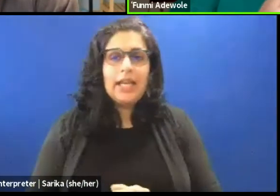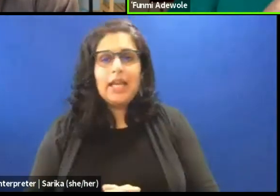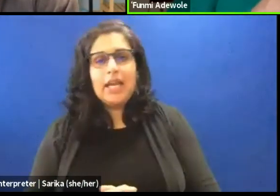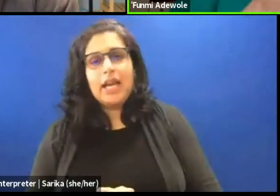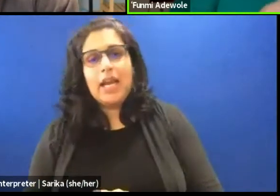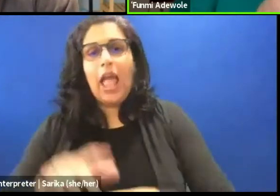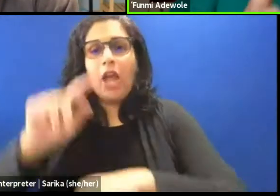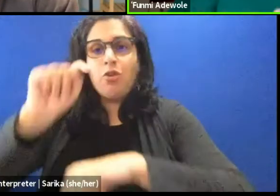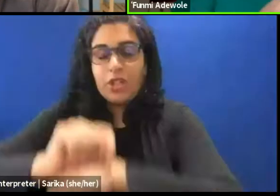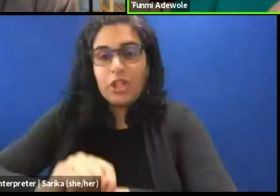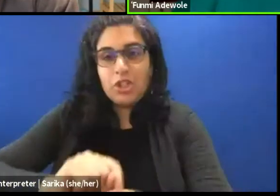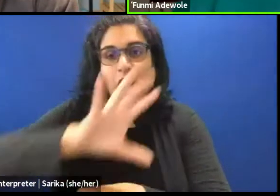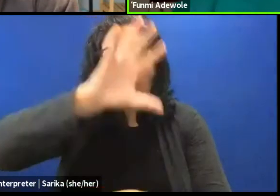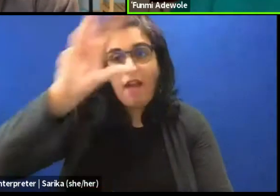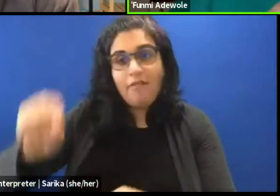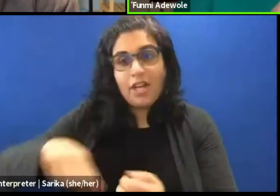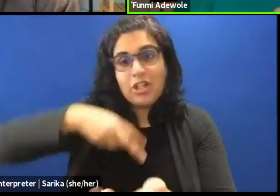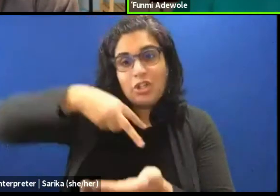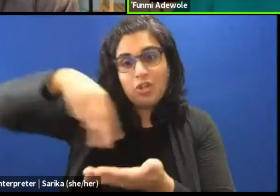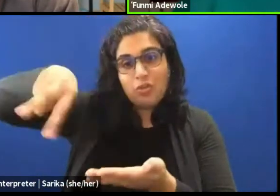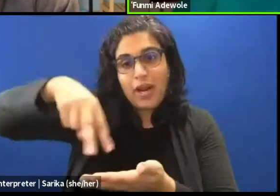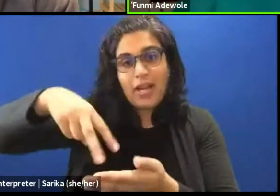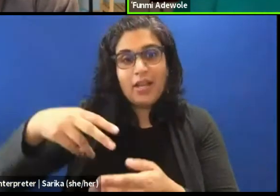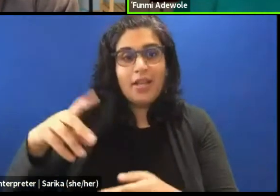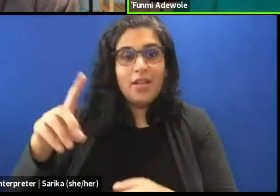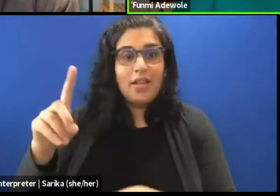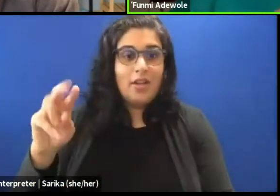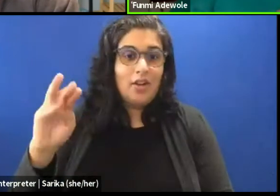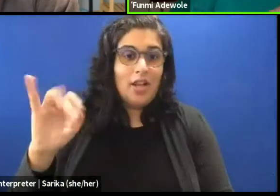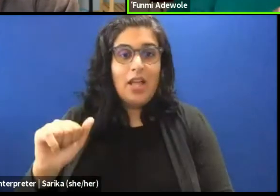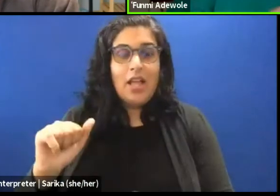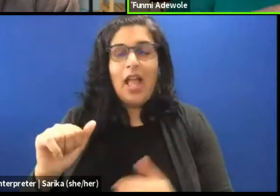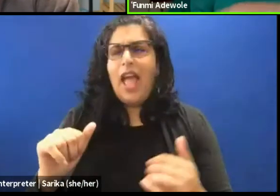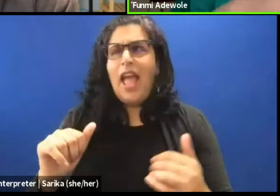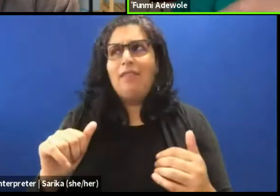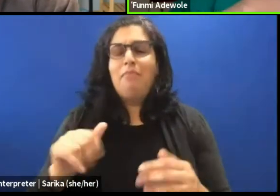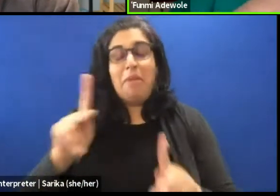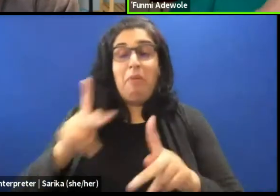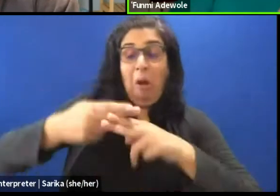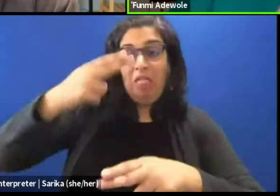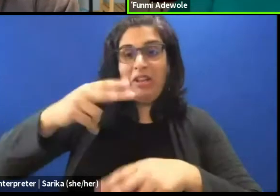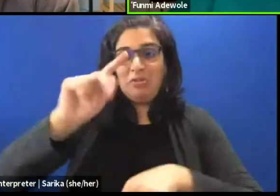what people are calling traditional African dance drama which can be quite modern, actually. Then I danced with bands,